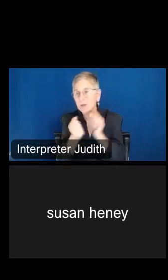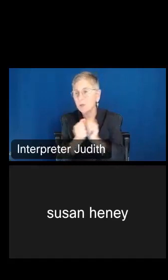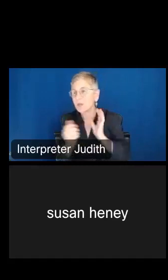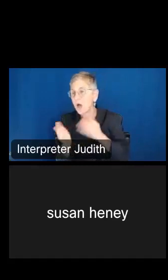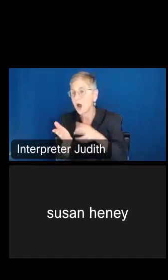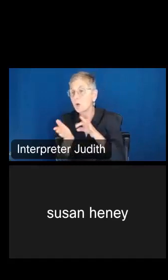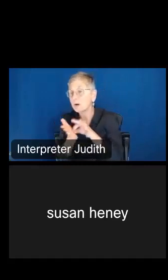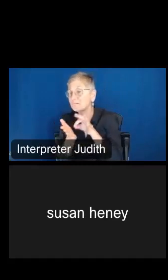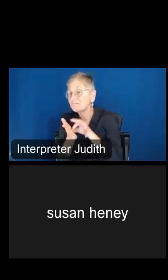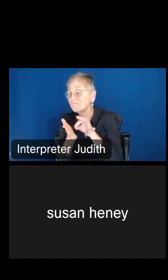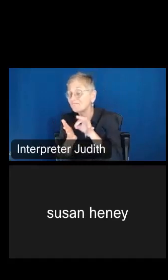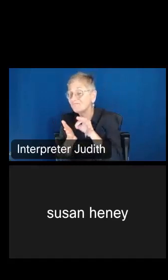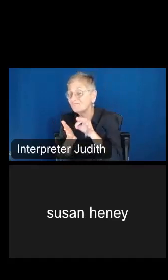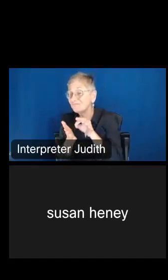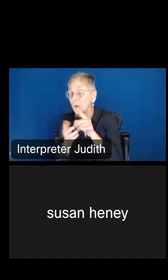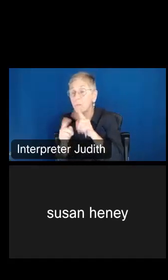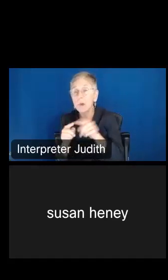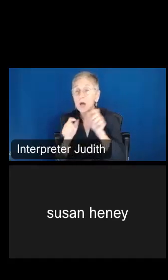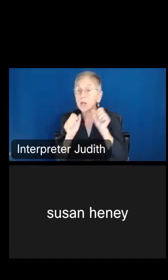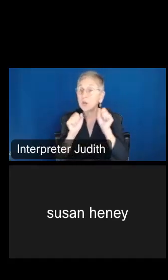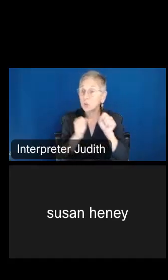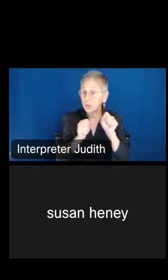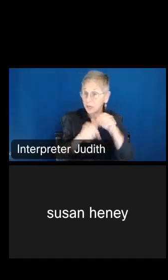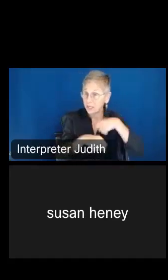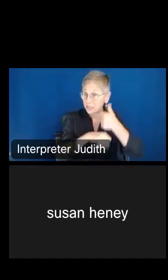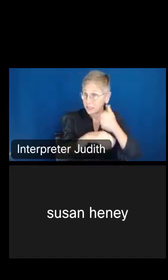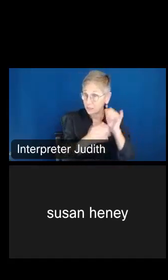but definitely reach out to your DDS or any of us if you'd like some help doing that,